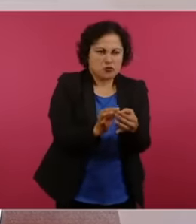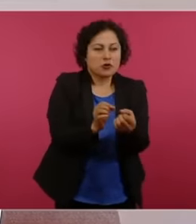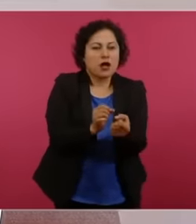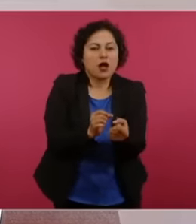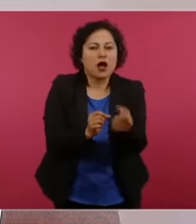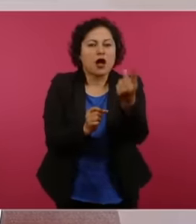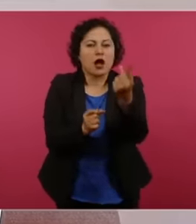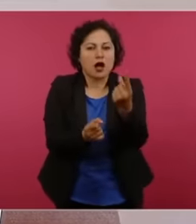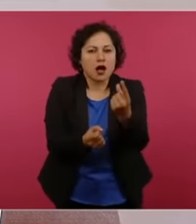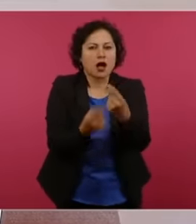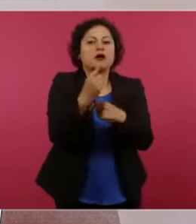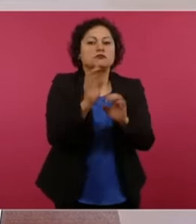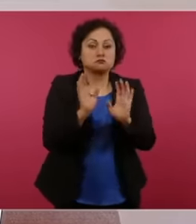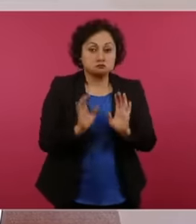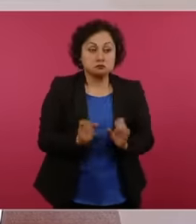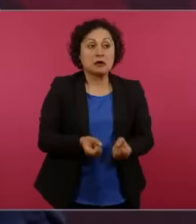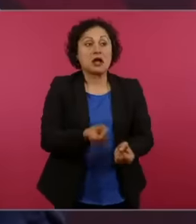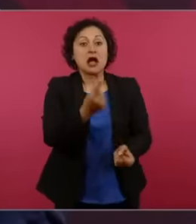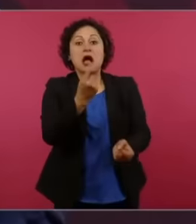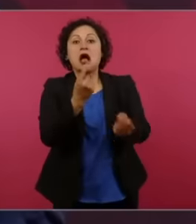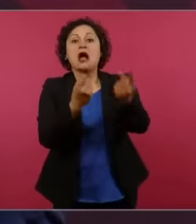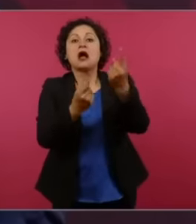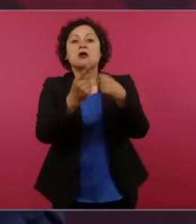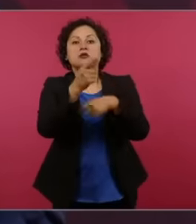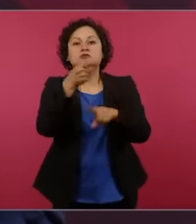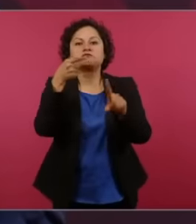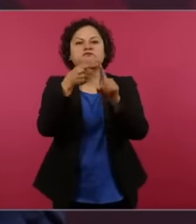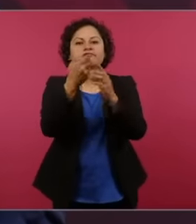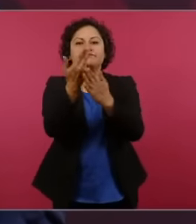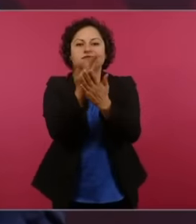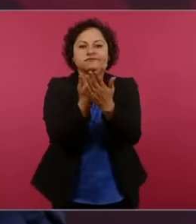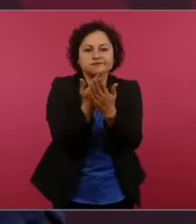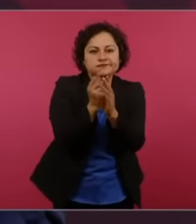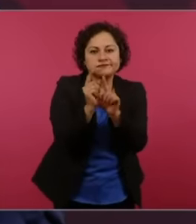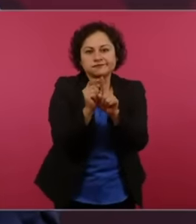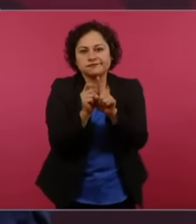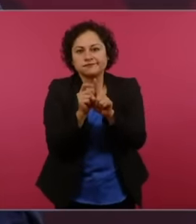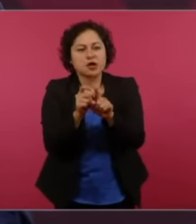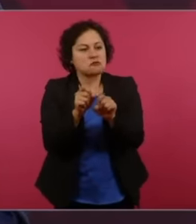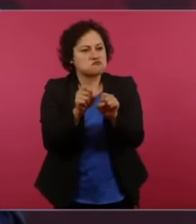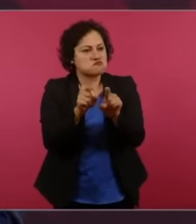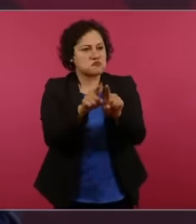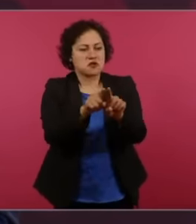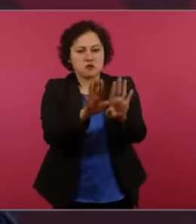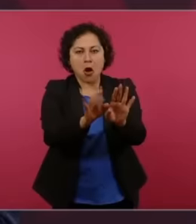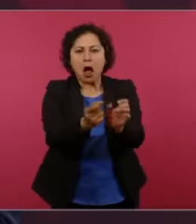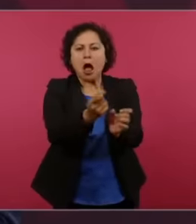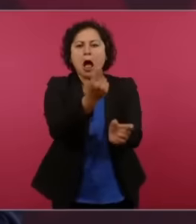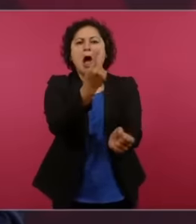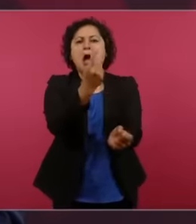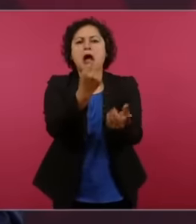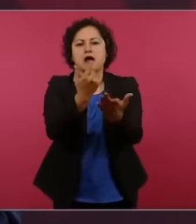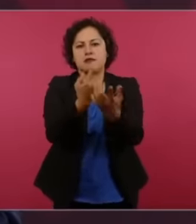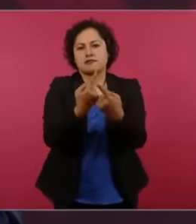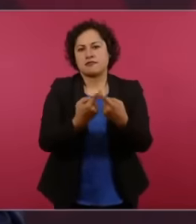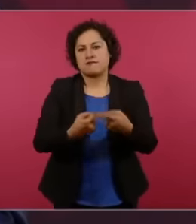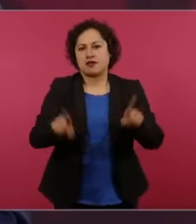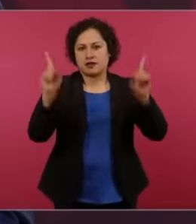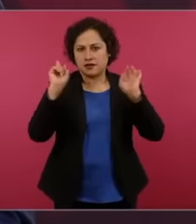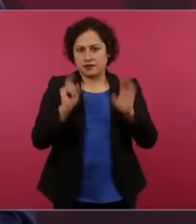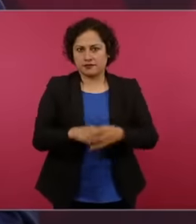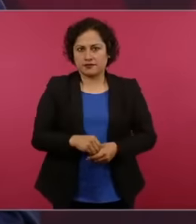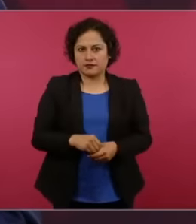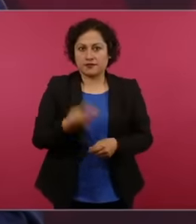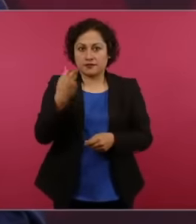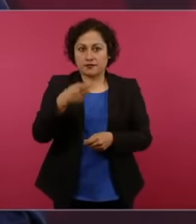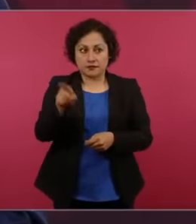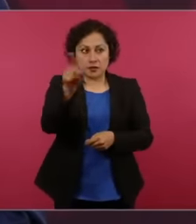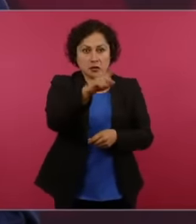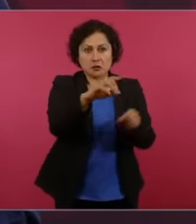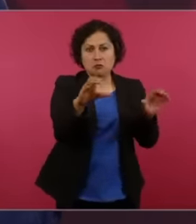but they are not the majority